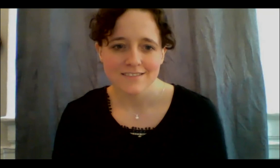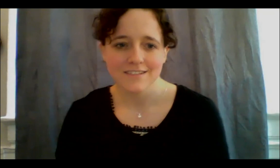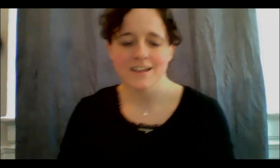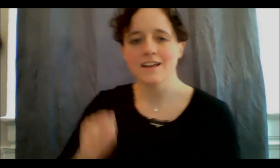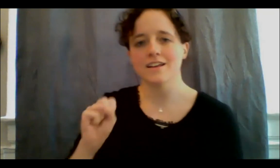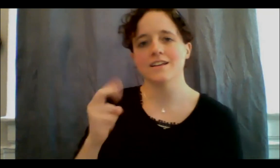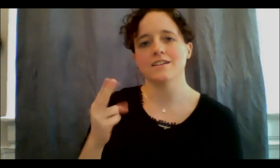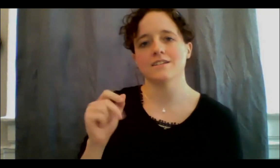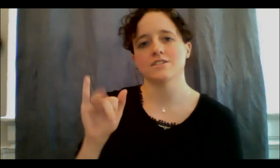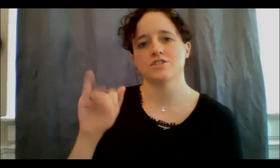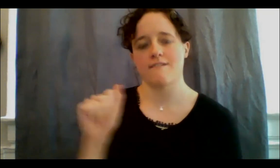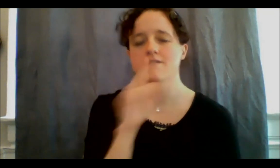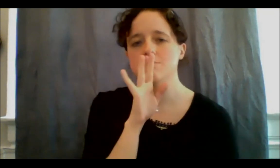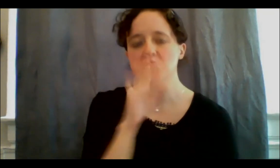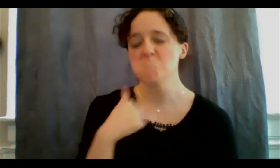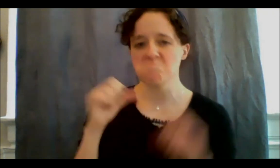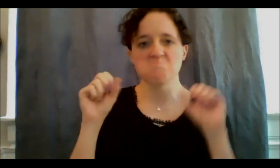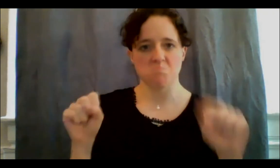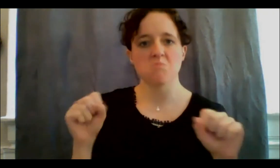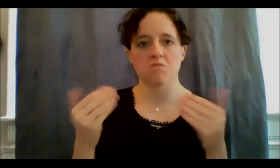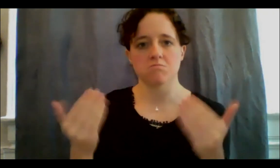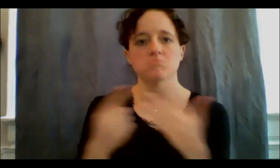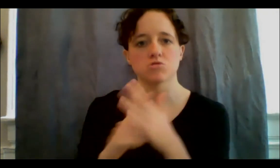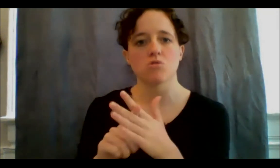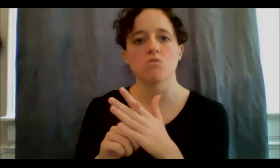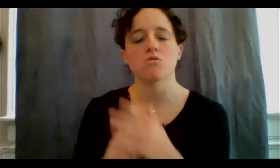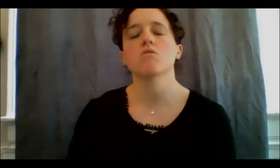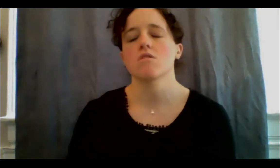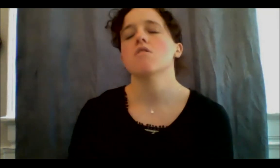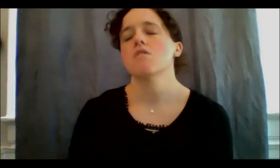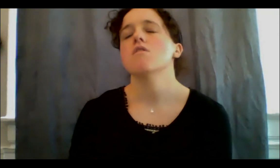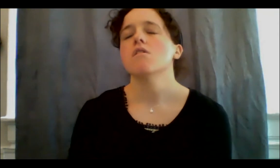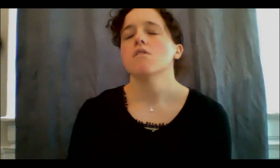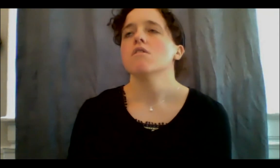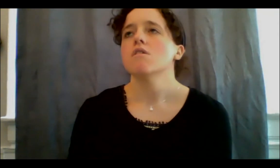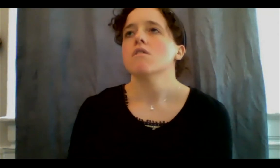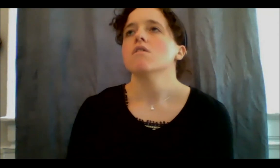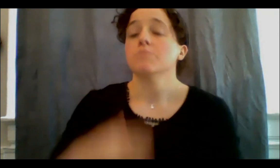Yeah, I can start with that. In 2019, I think was a really pivotal